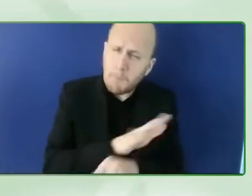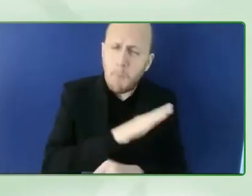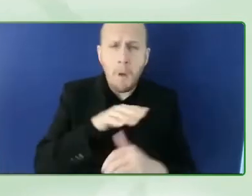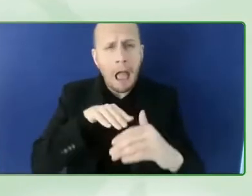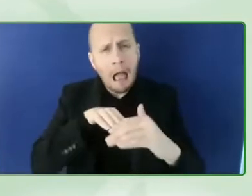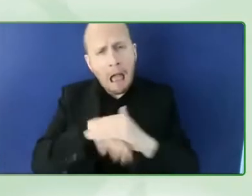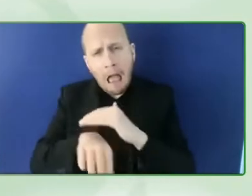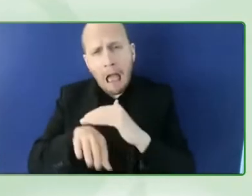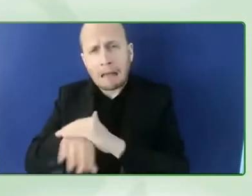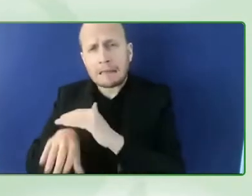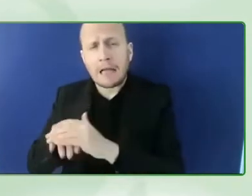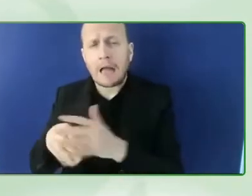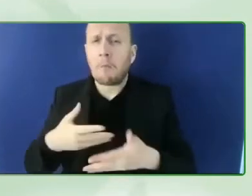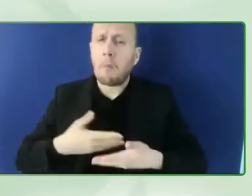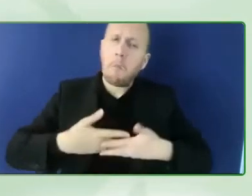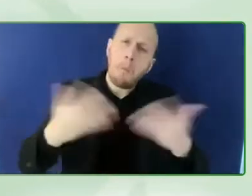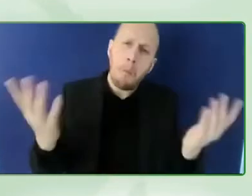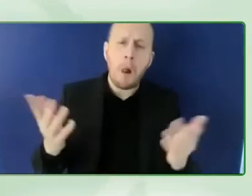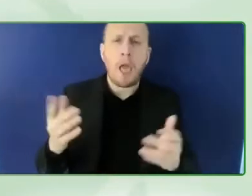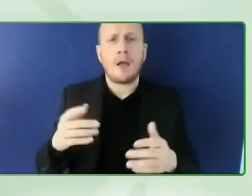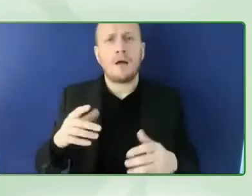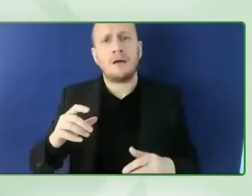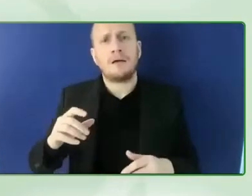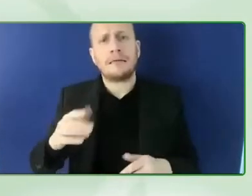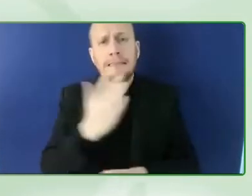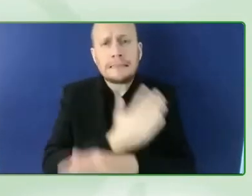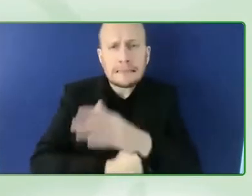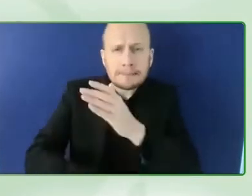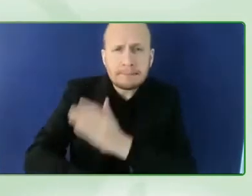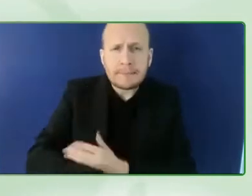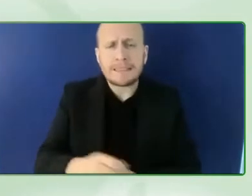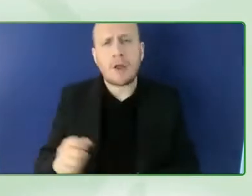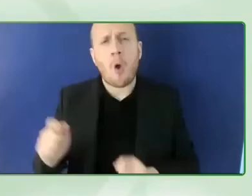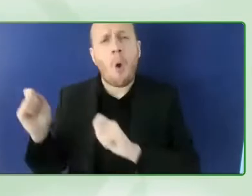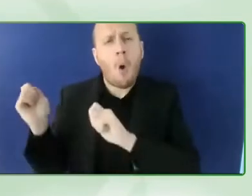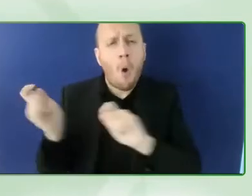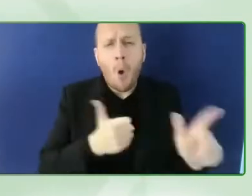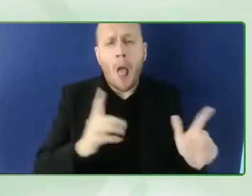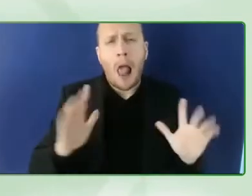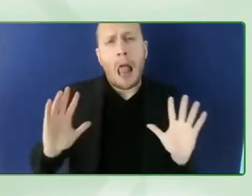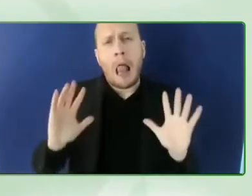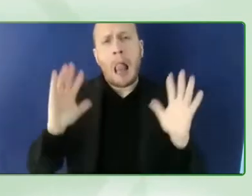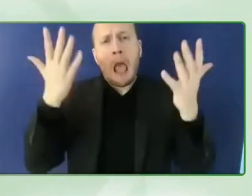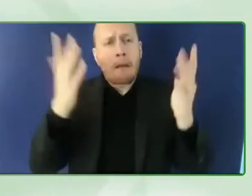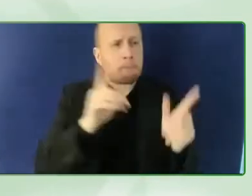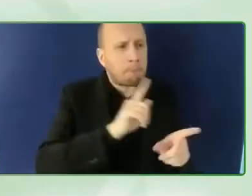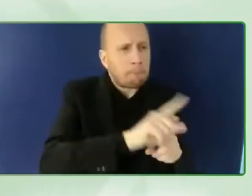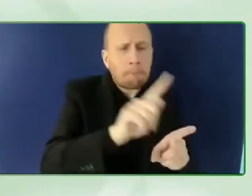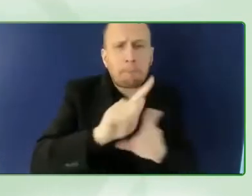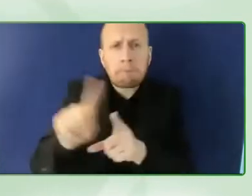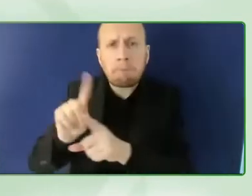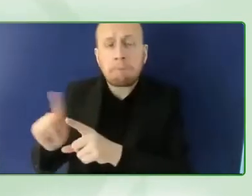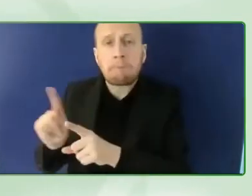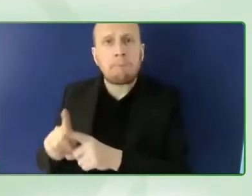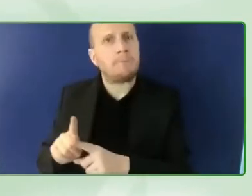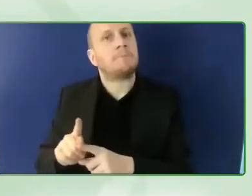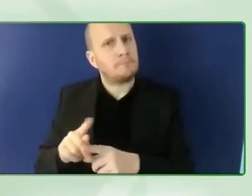in all areas of life we have to make sure that everything is accessible and here we invented